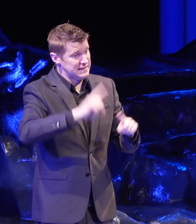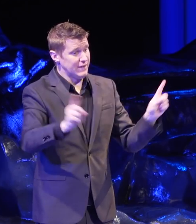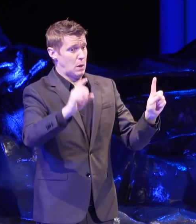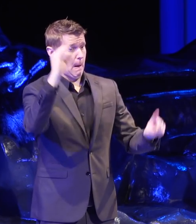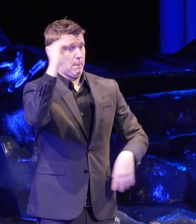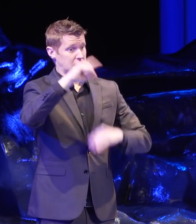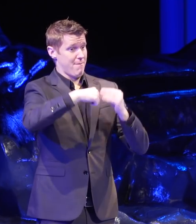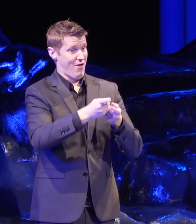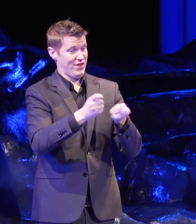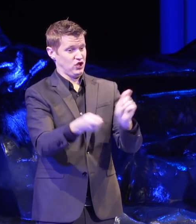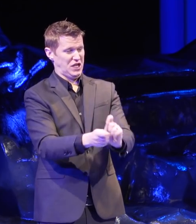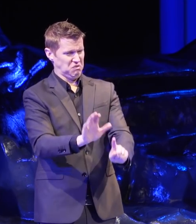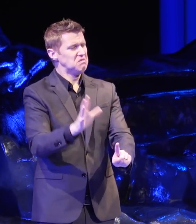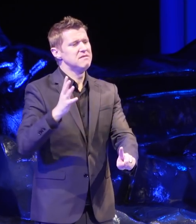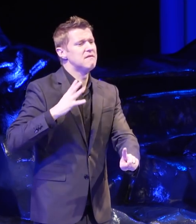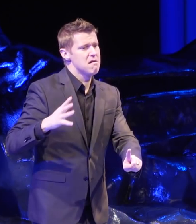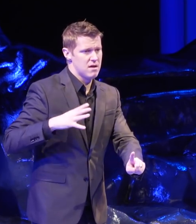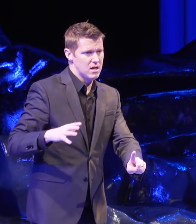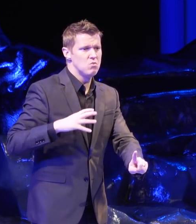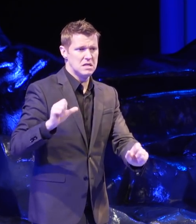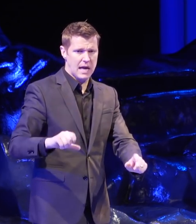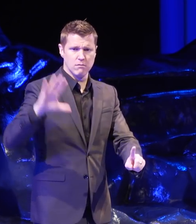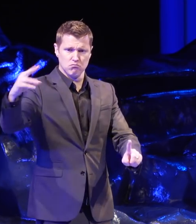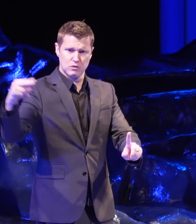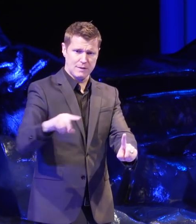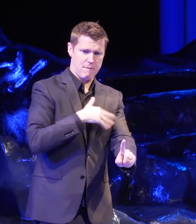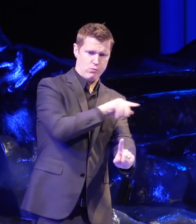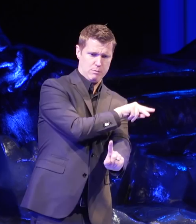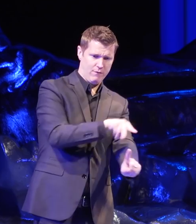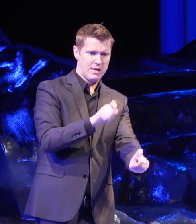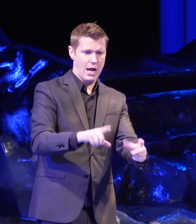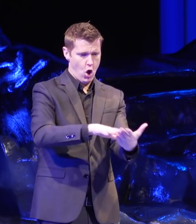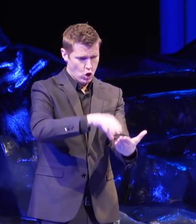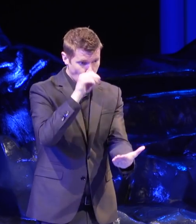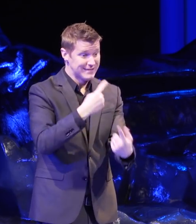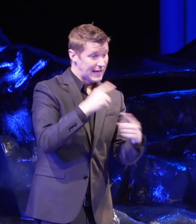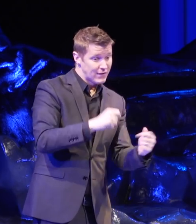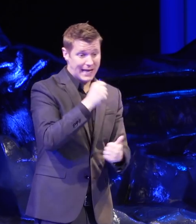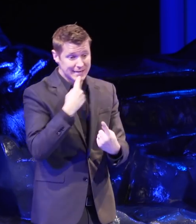which I think is fine because we can learn from change efforts, from successful change whether we agree with that change or not.